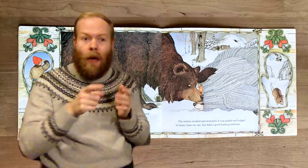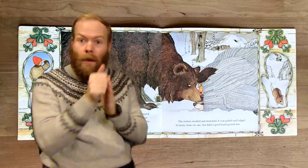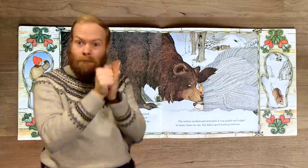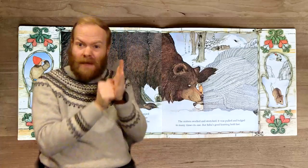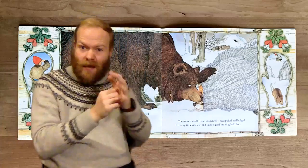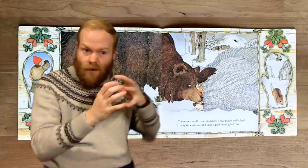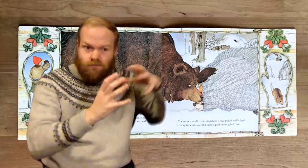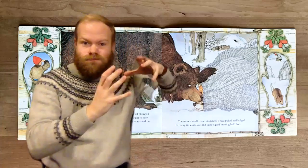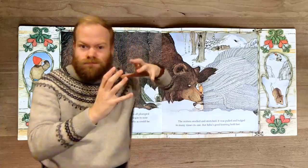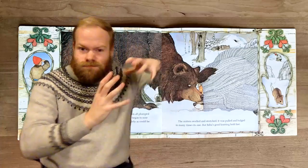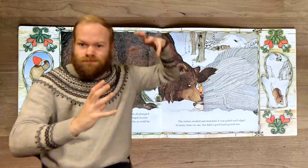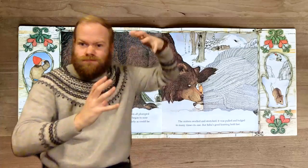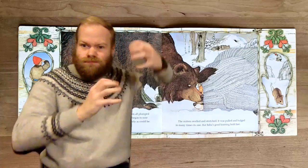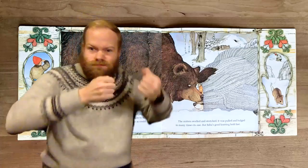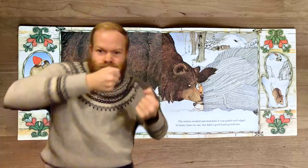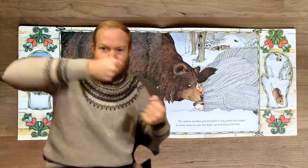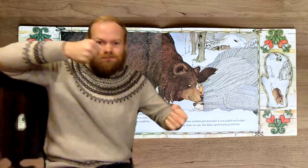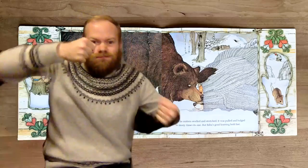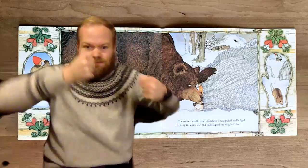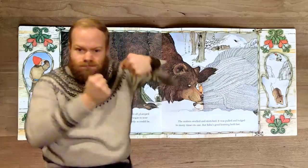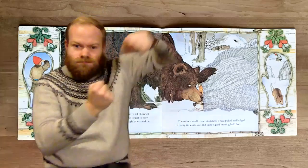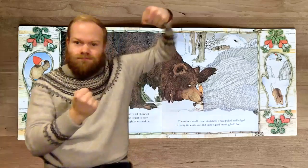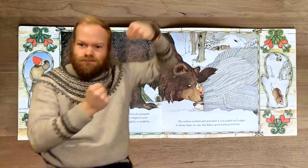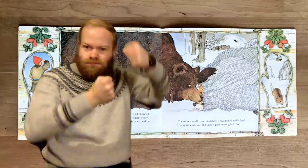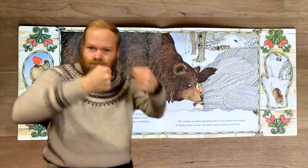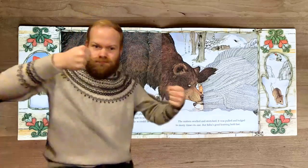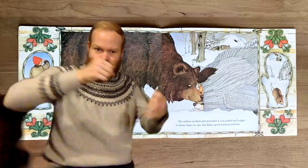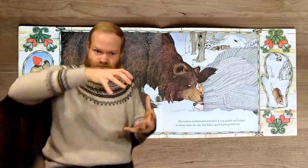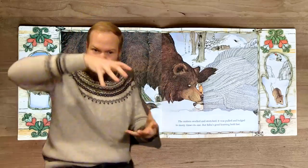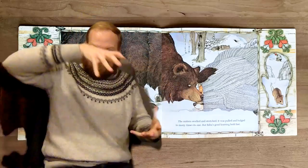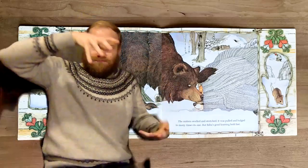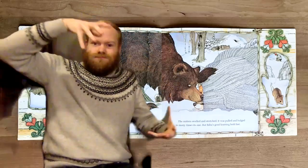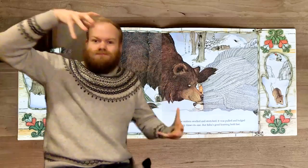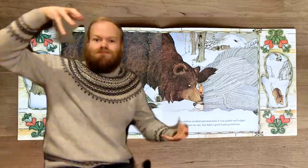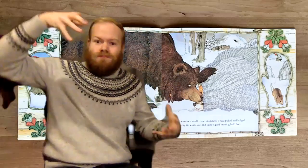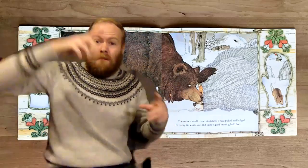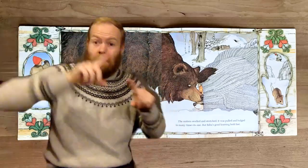The mitten swelled and stretched. It was pulled and bulged to many times its size.